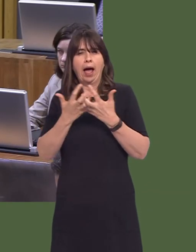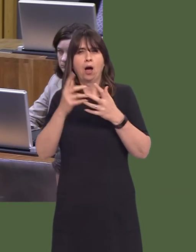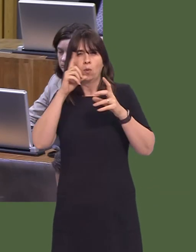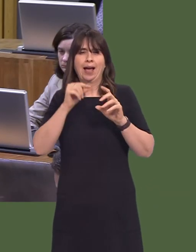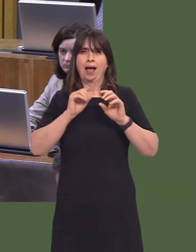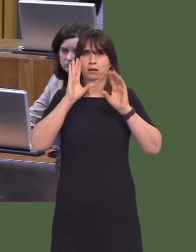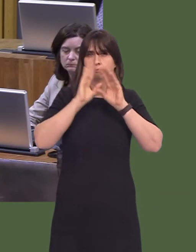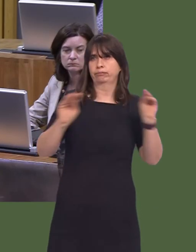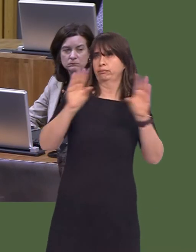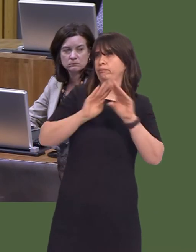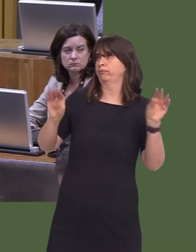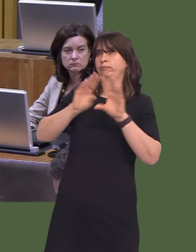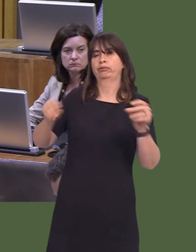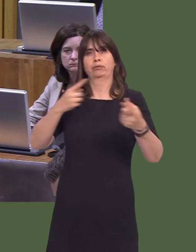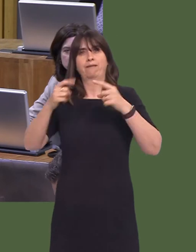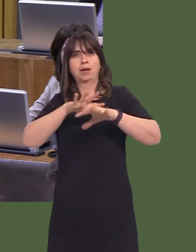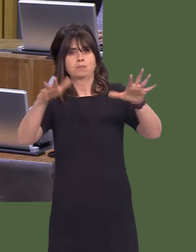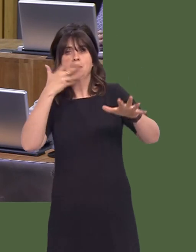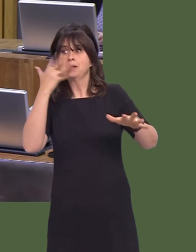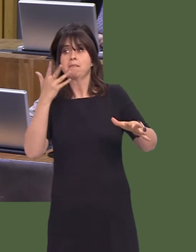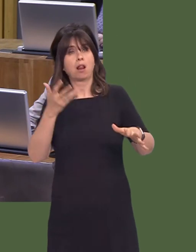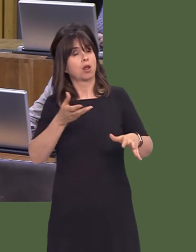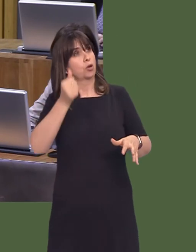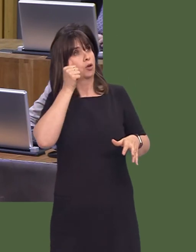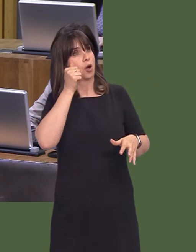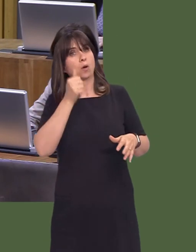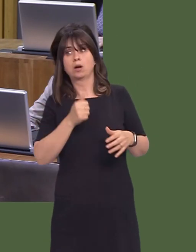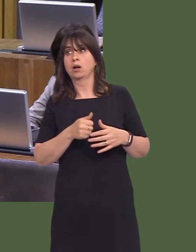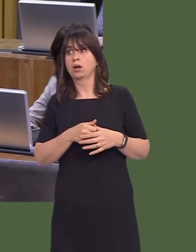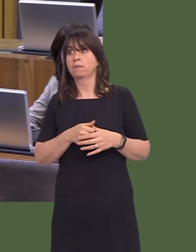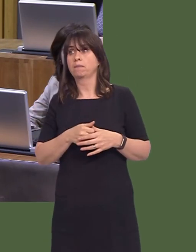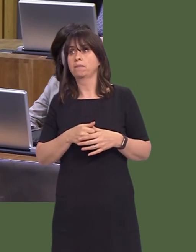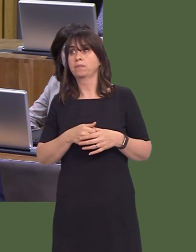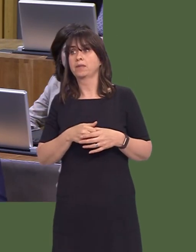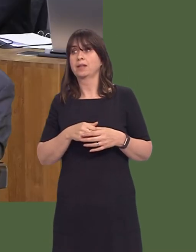across the populationóI think a better way is to say, 'How we can tell people', actually,